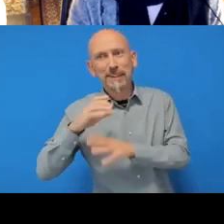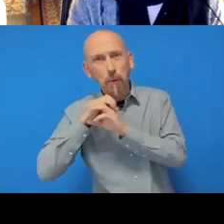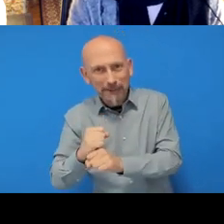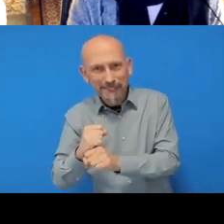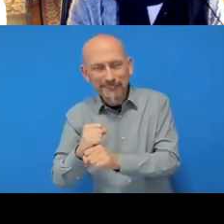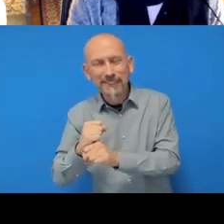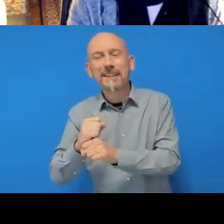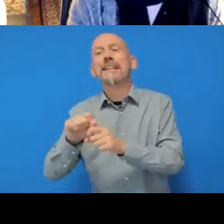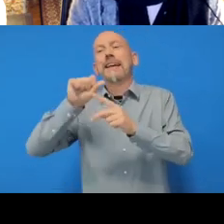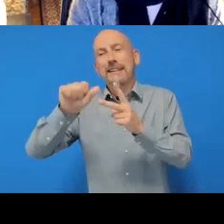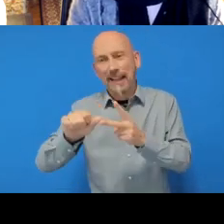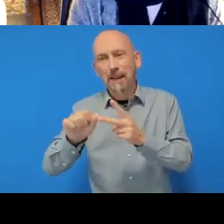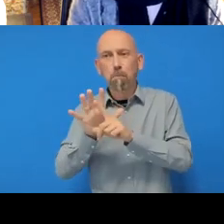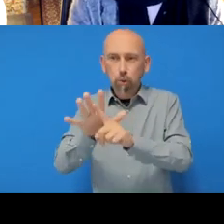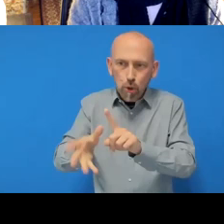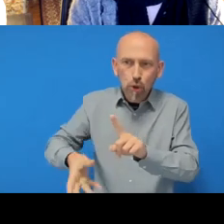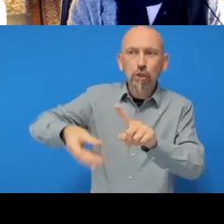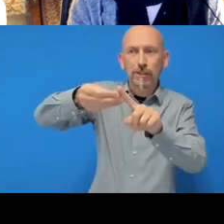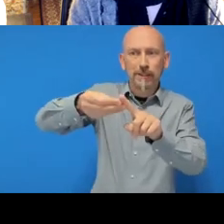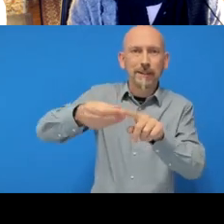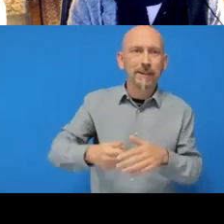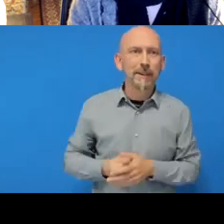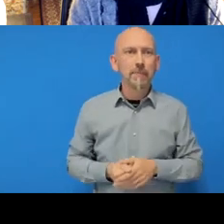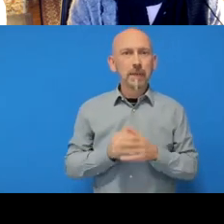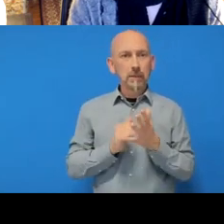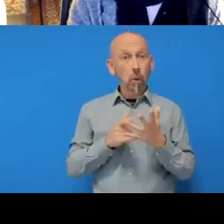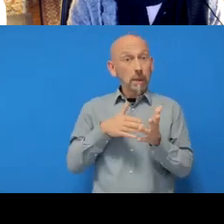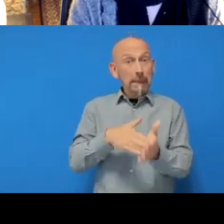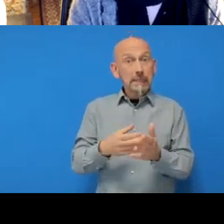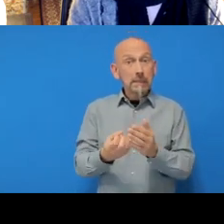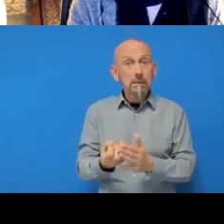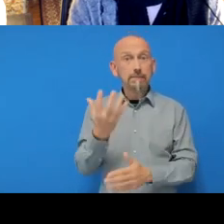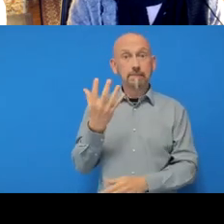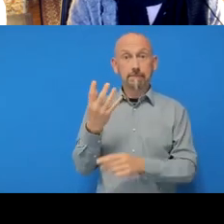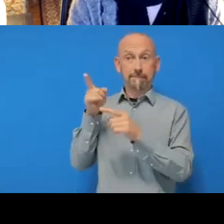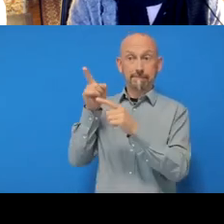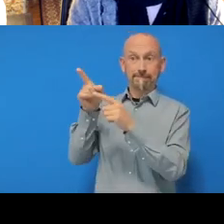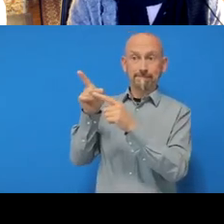I get my message here saying that I’m ahead of the origin because I haven't